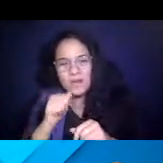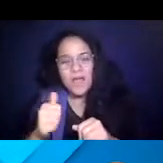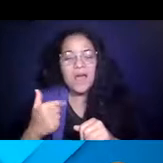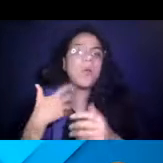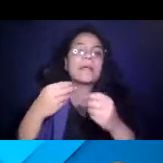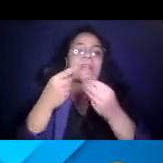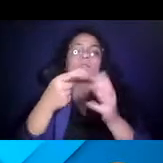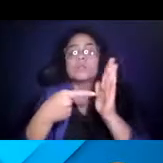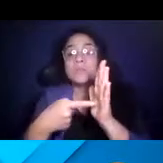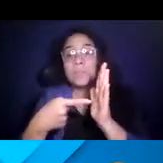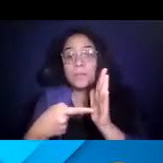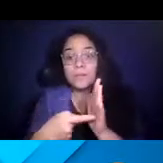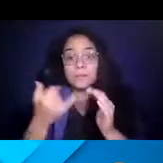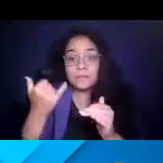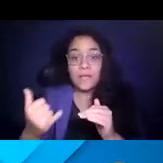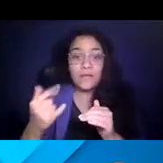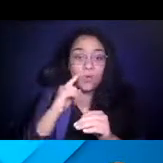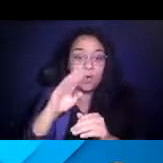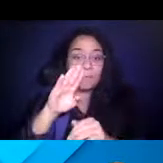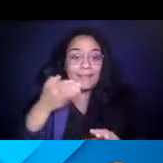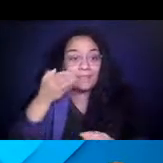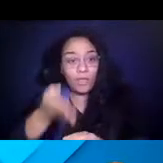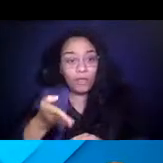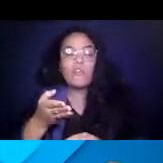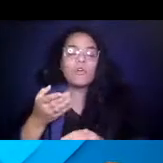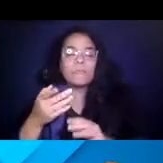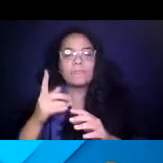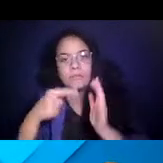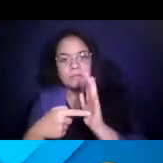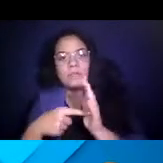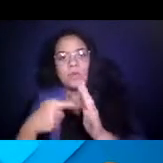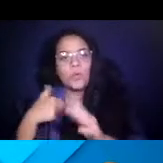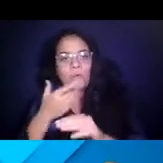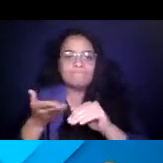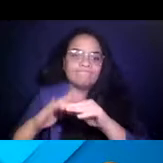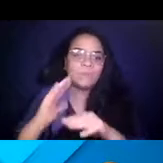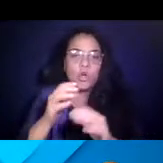14:49:21 For being there, we really amped up our communications with our employees,